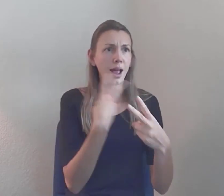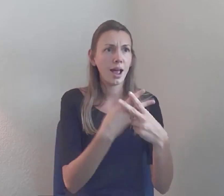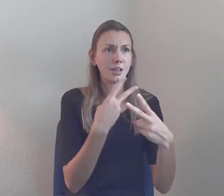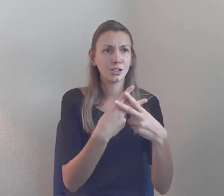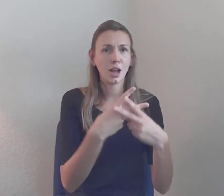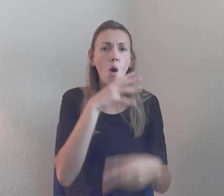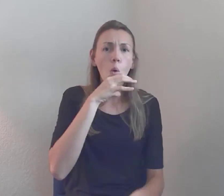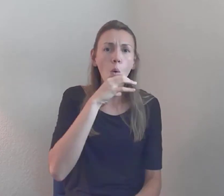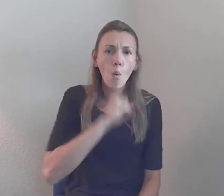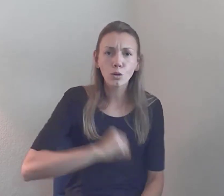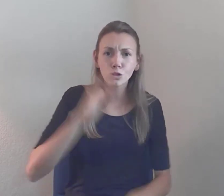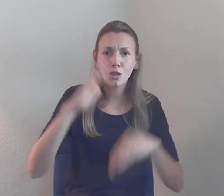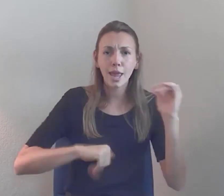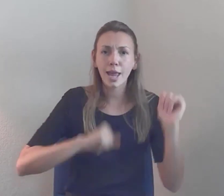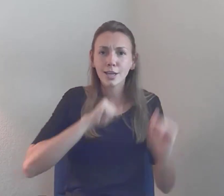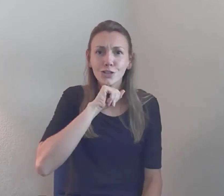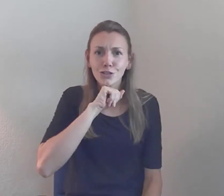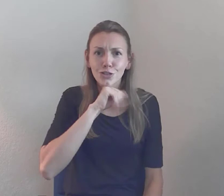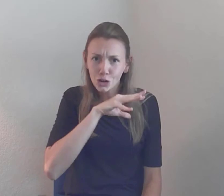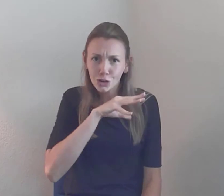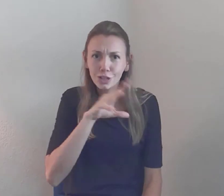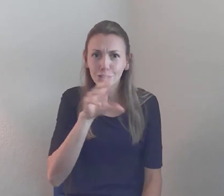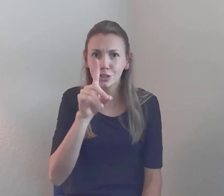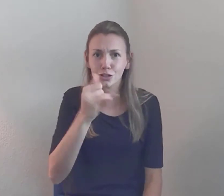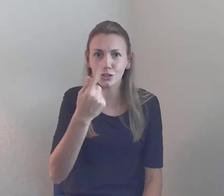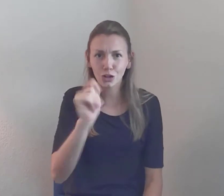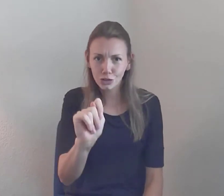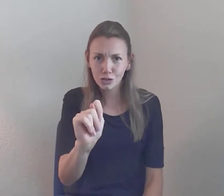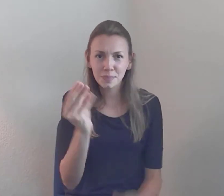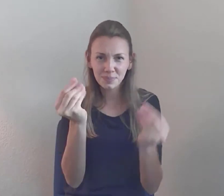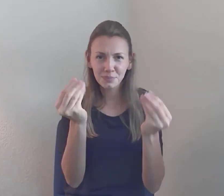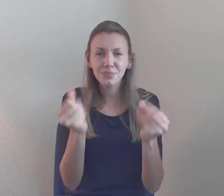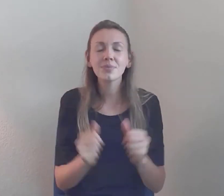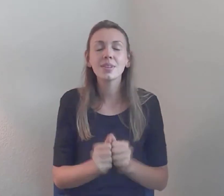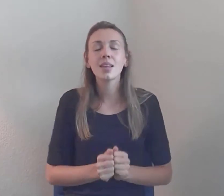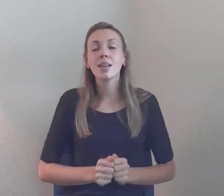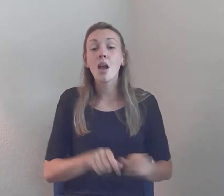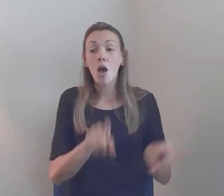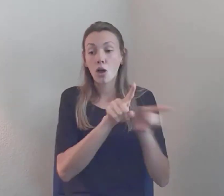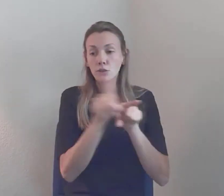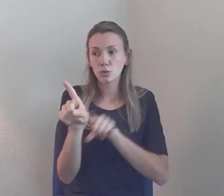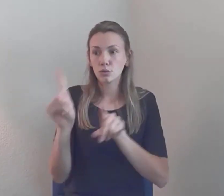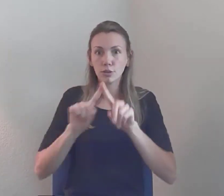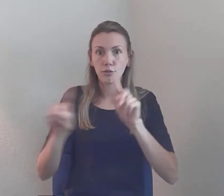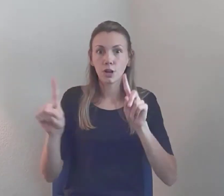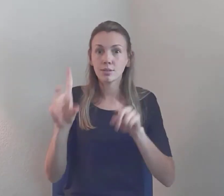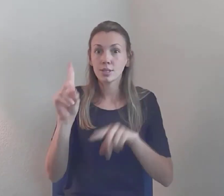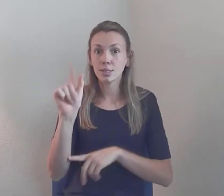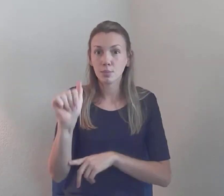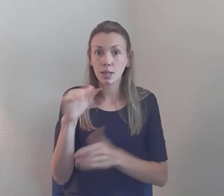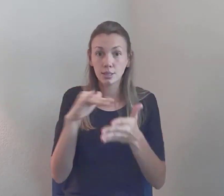IDA and the passage of the ADA, and Disability Studies formally becoming an academic field...